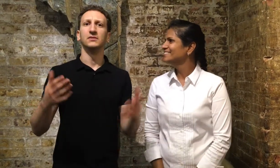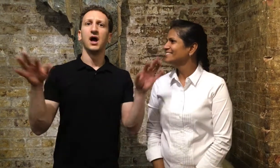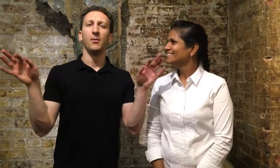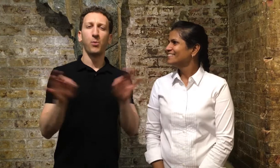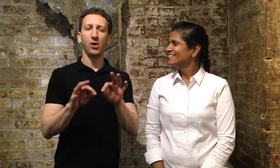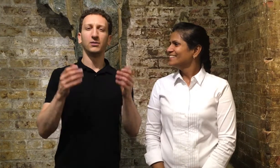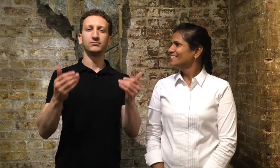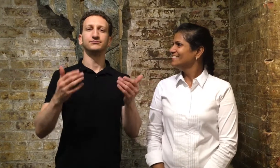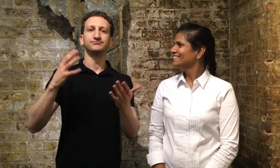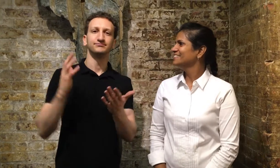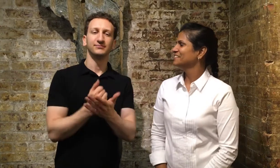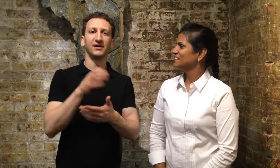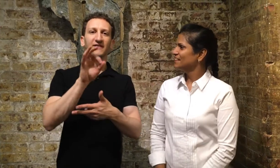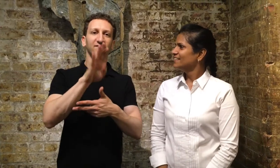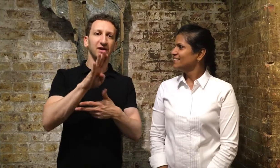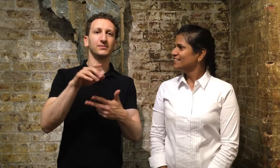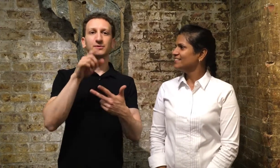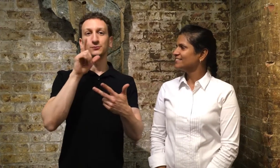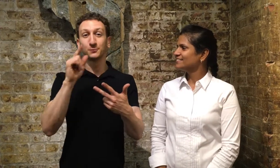energy to make it happen.